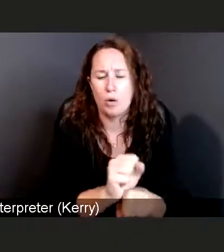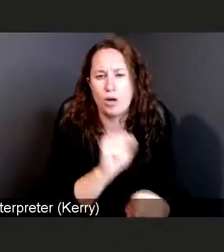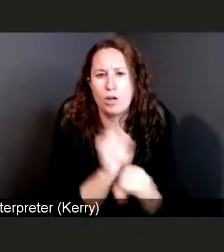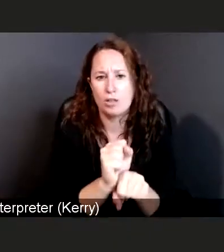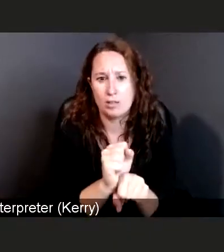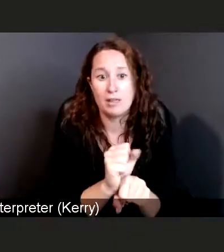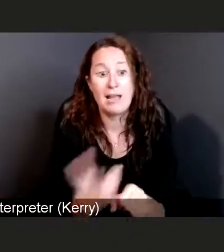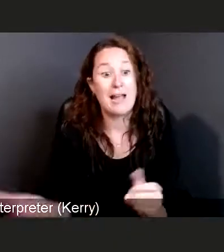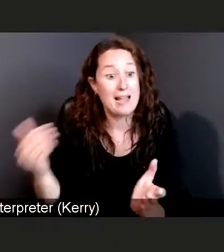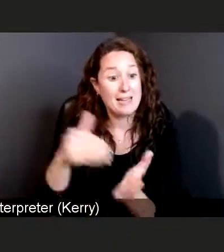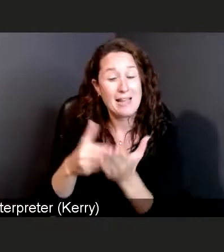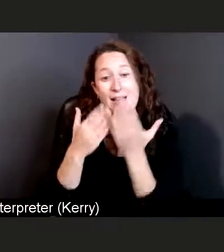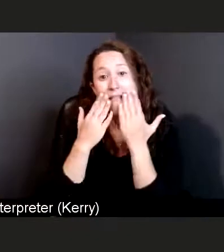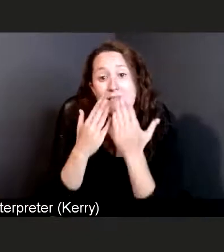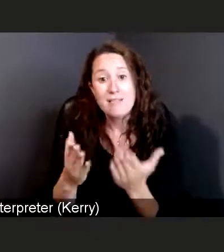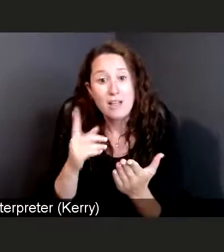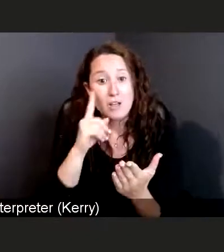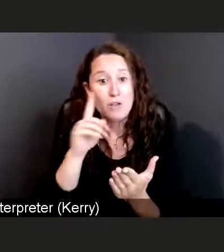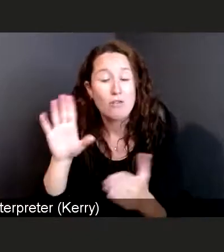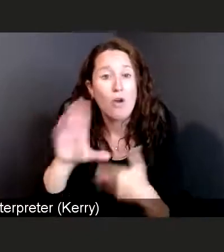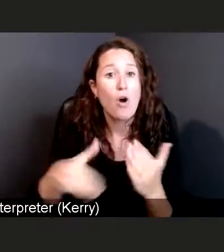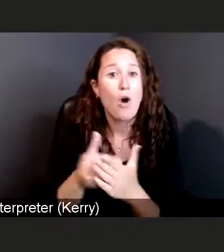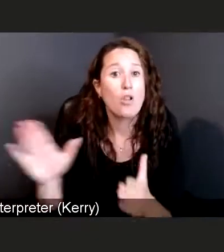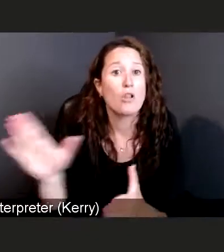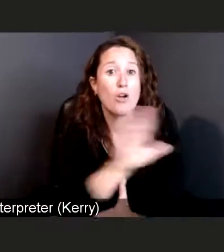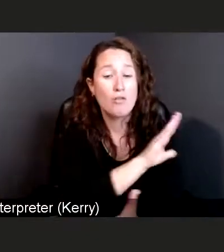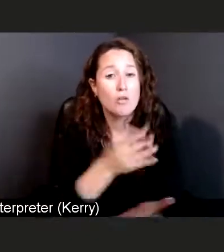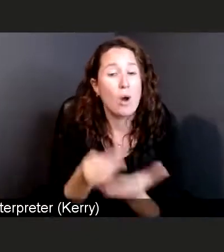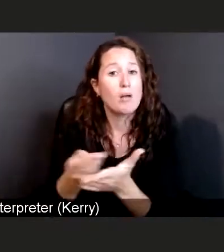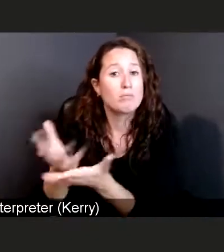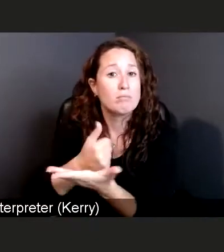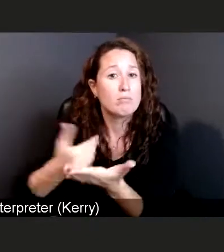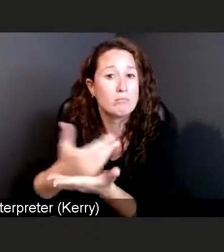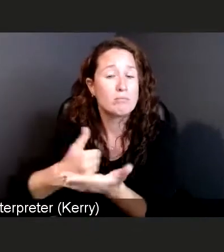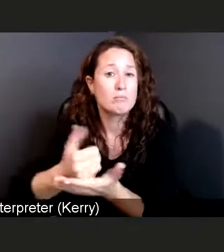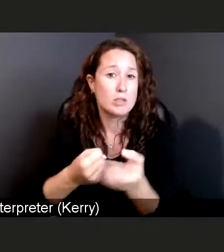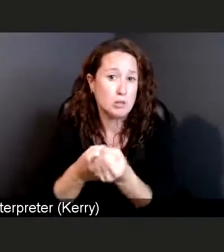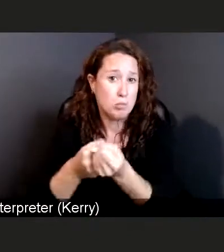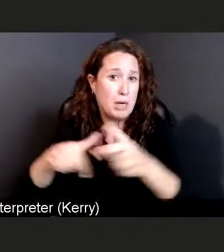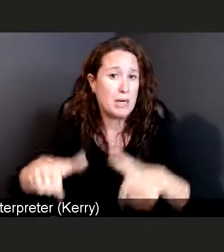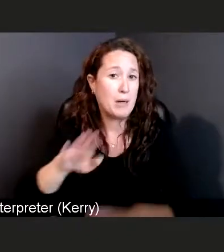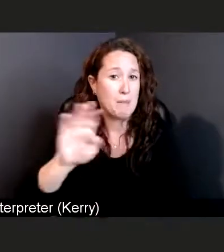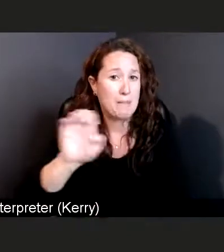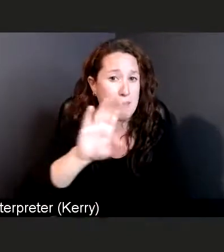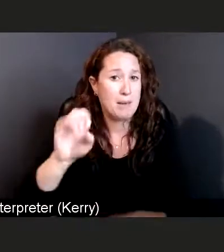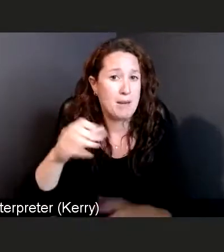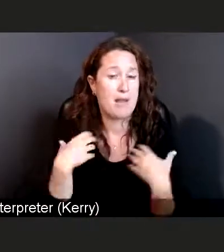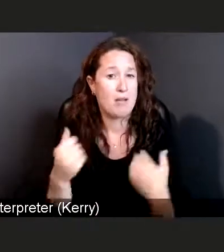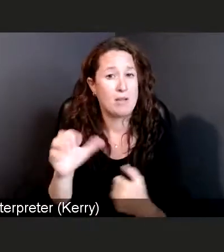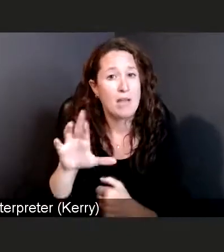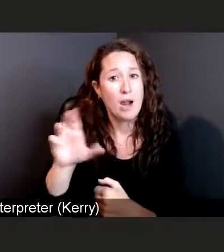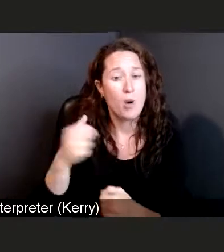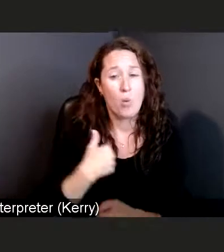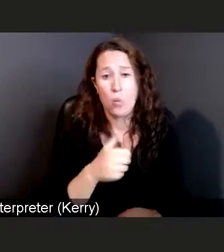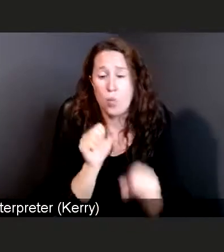for all your philanthropic support. Here at Beebe healthcare, we continue to work with you because our job is to serve Sussex county.